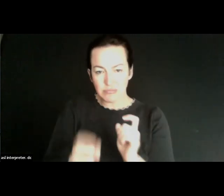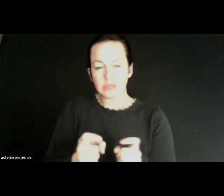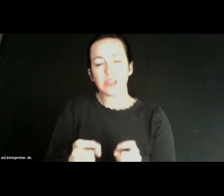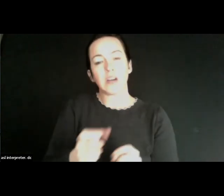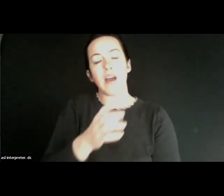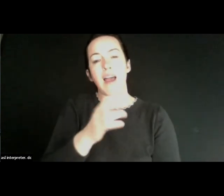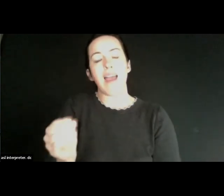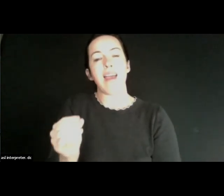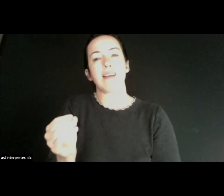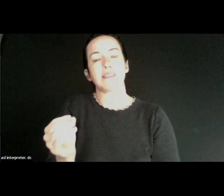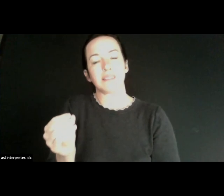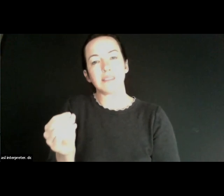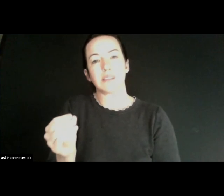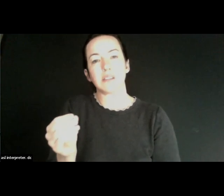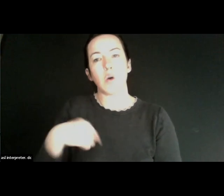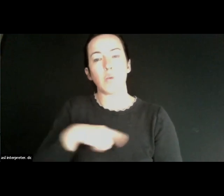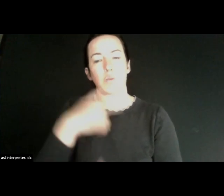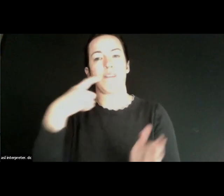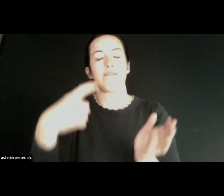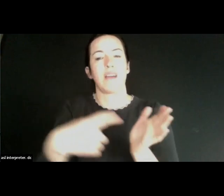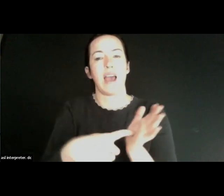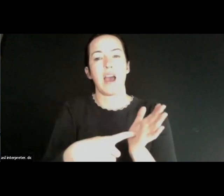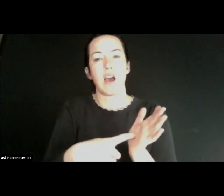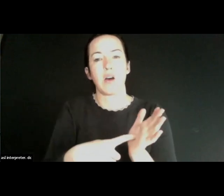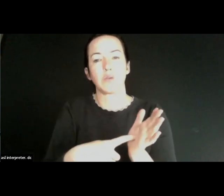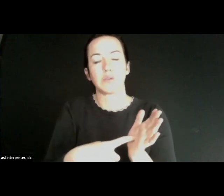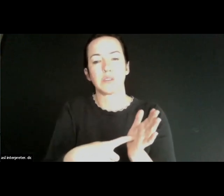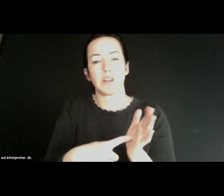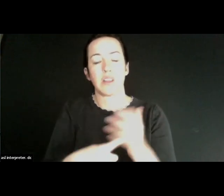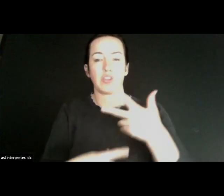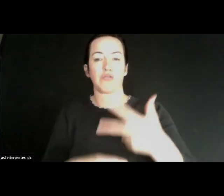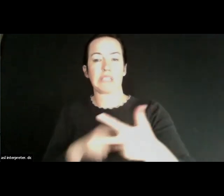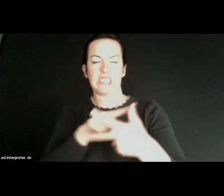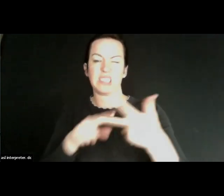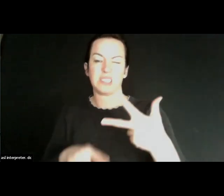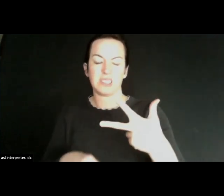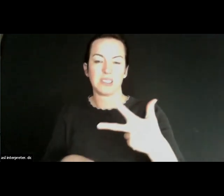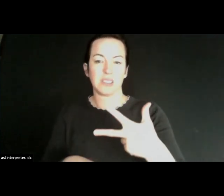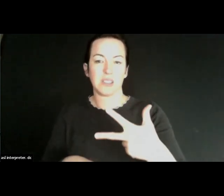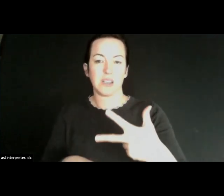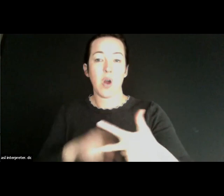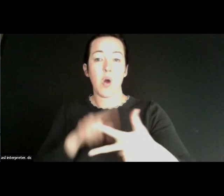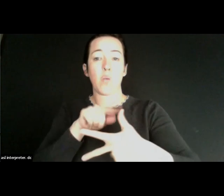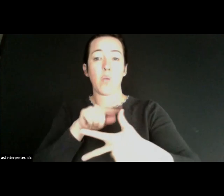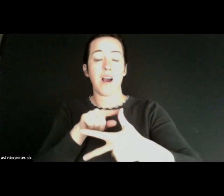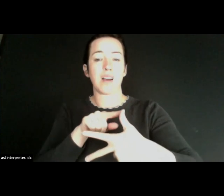And what we found was there were 3 things in particular. One is that there needed to be